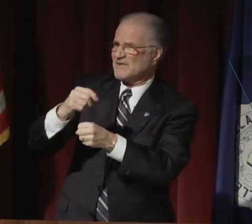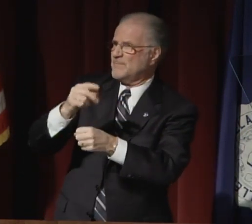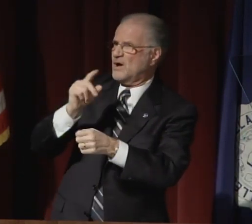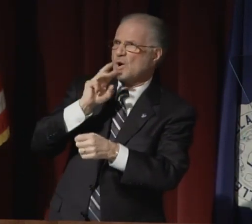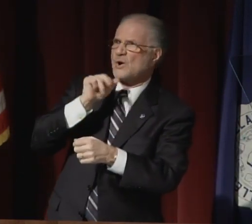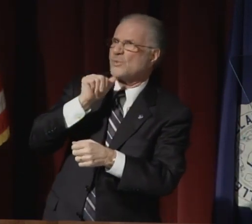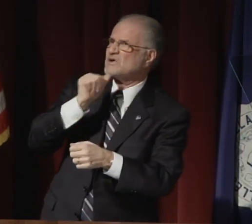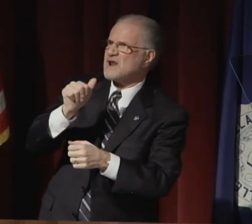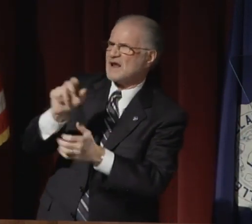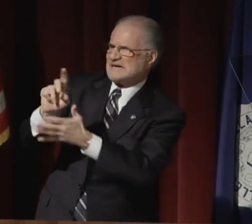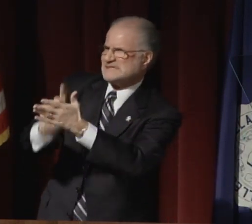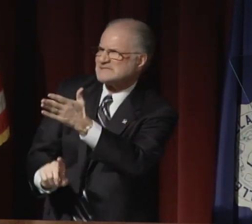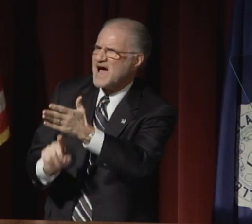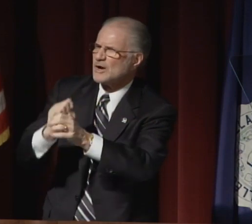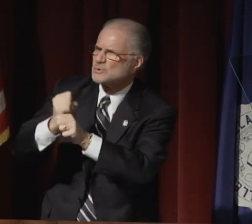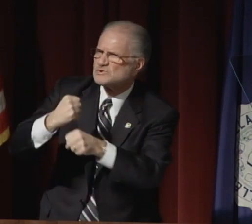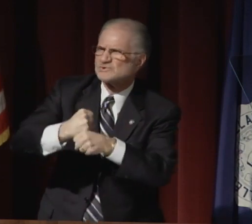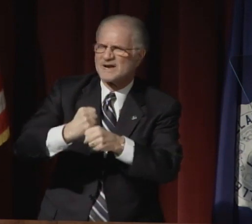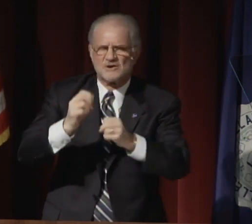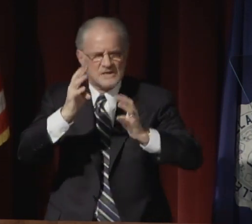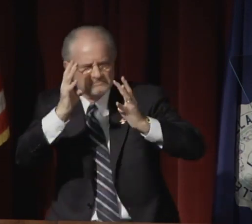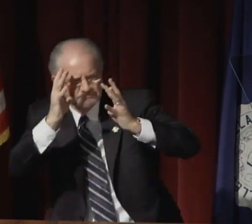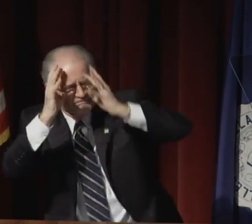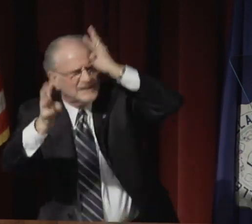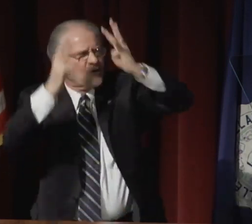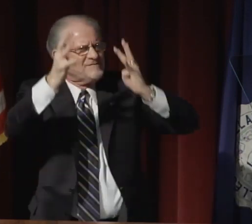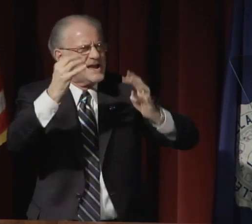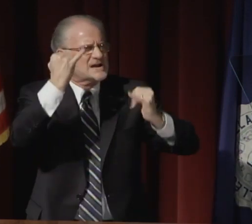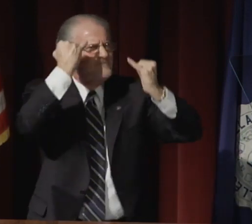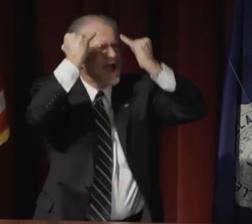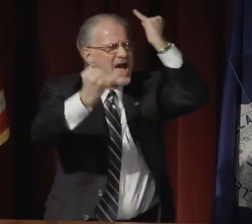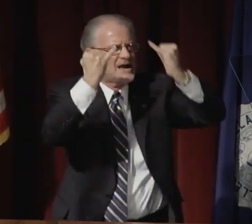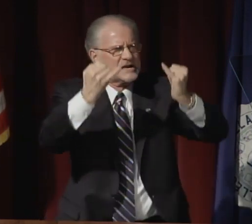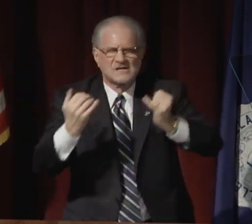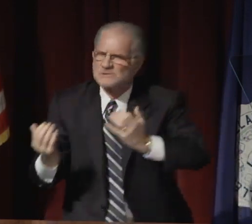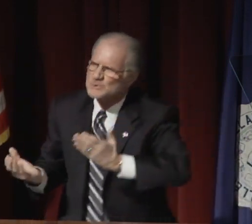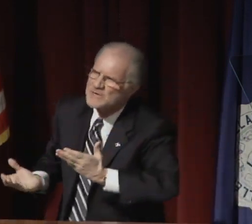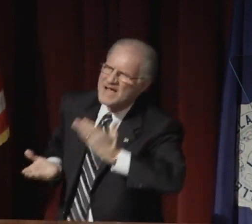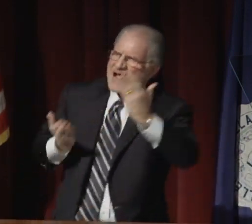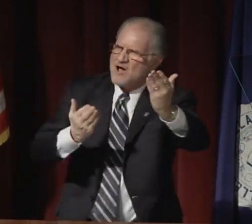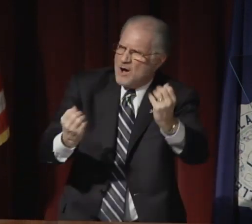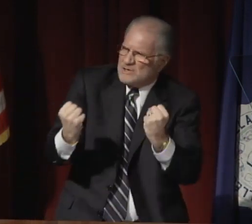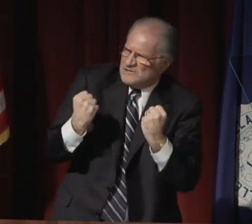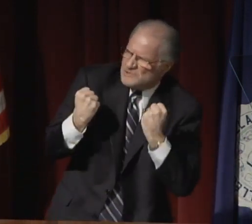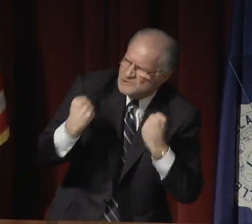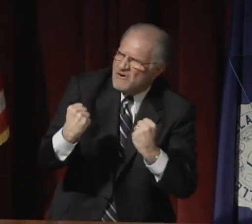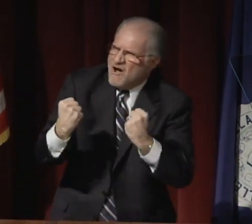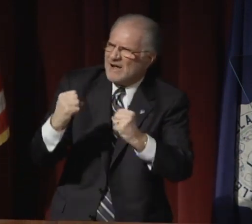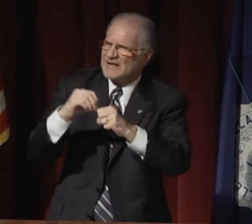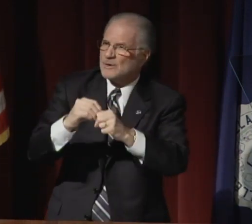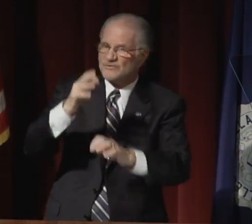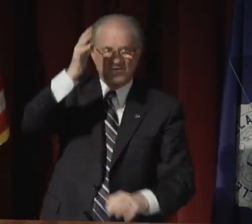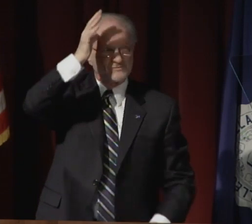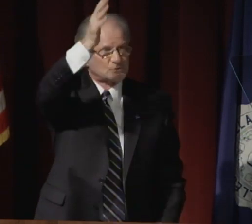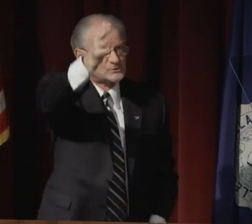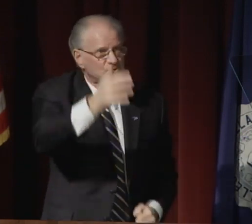But the processes that created them were not designed to generate innovative ideas